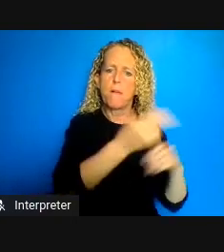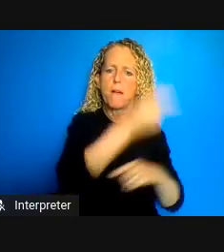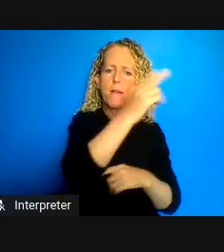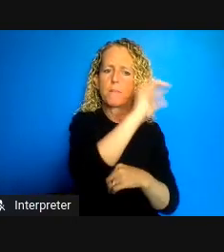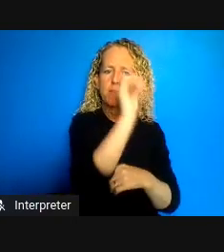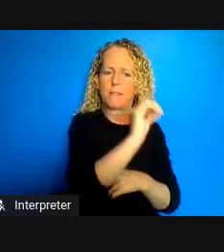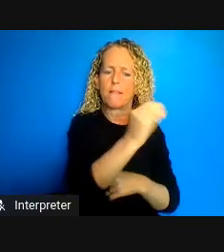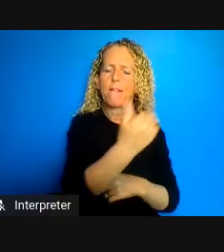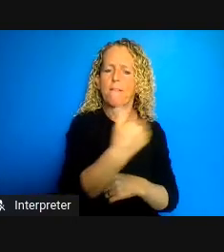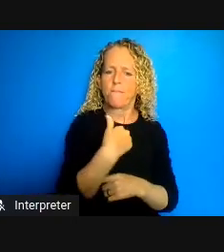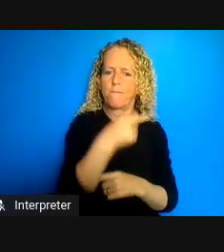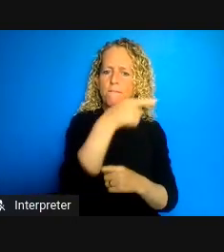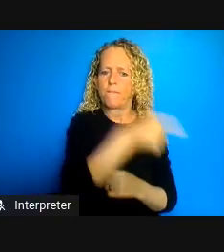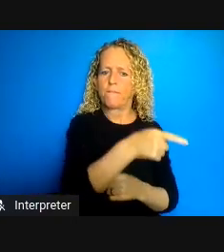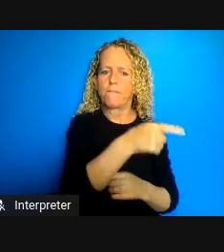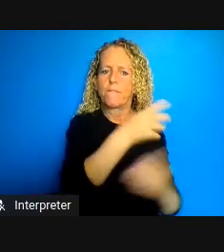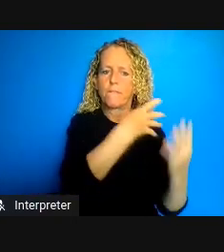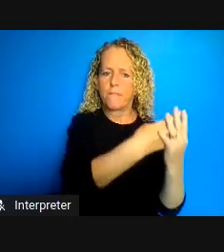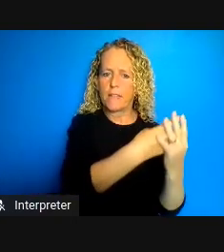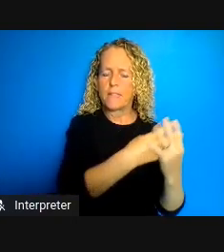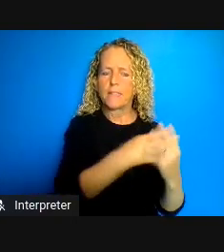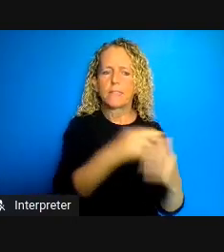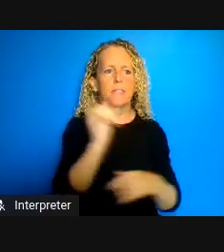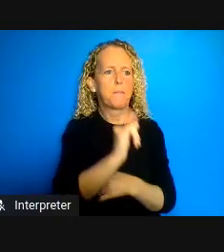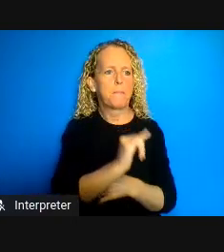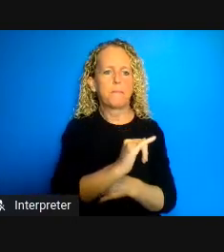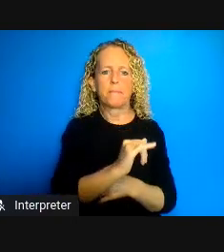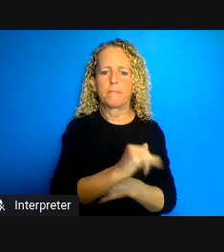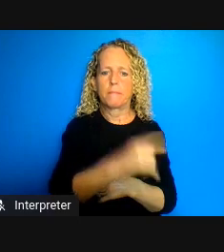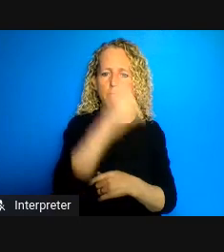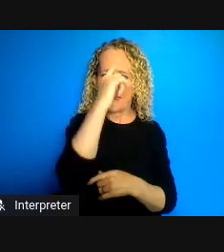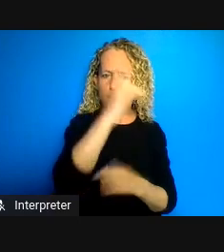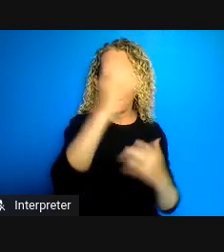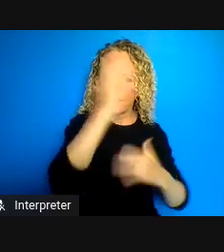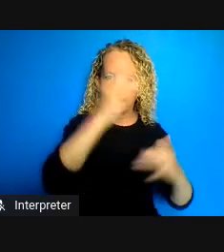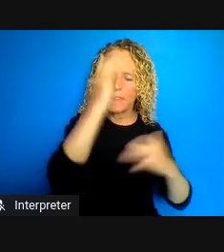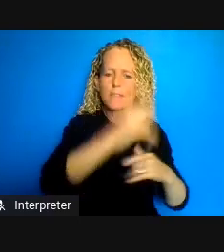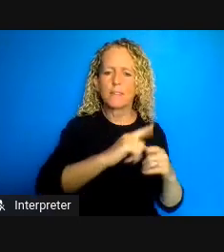same with mental illness with addictions and all of these are known to be risk